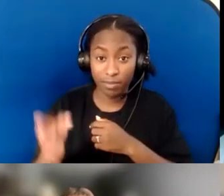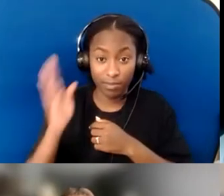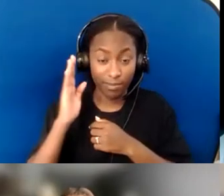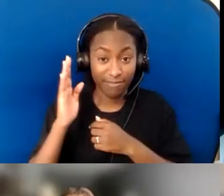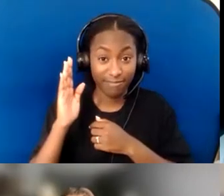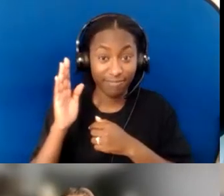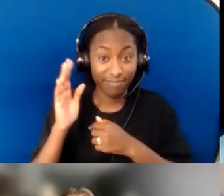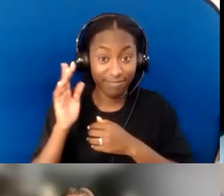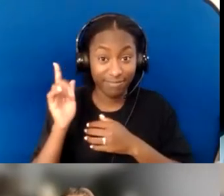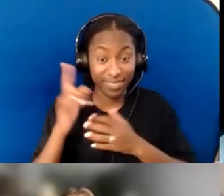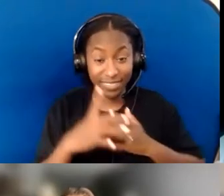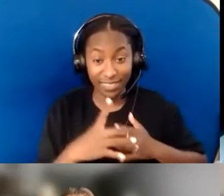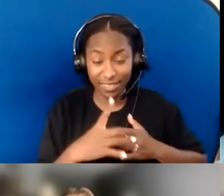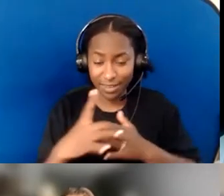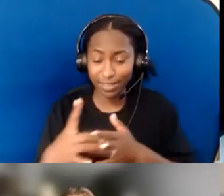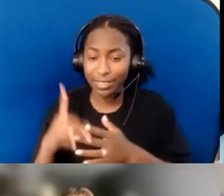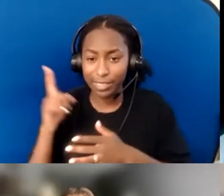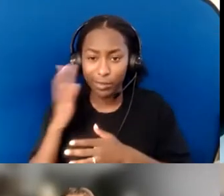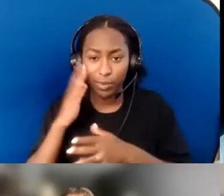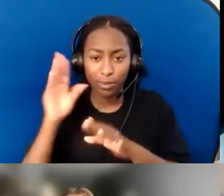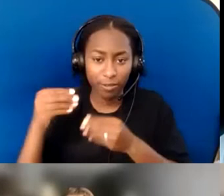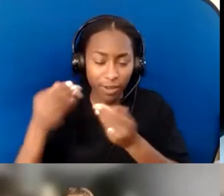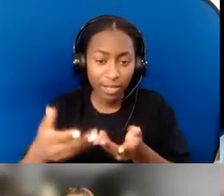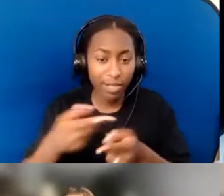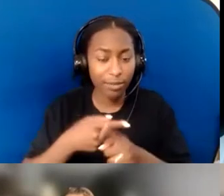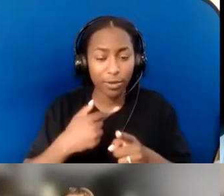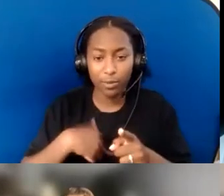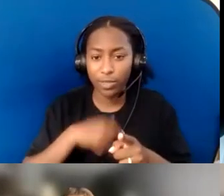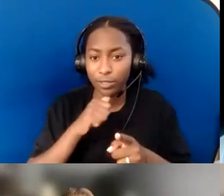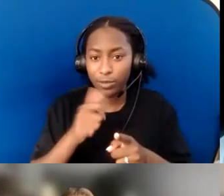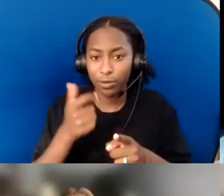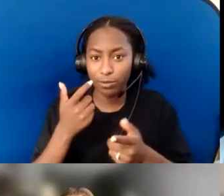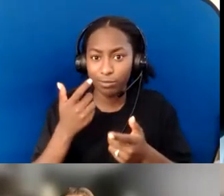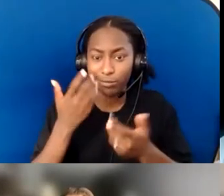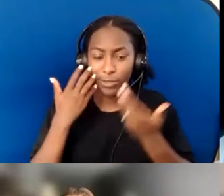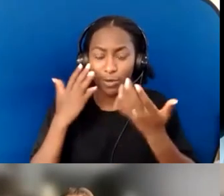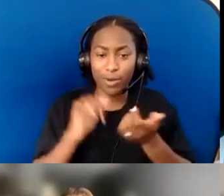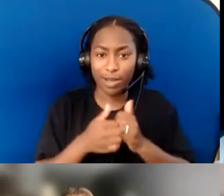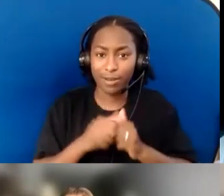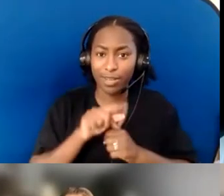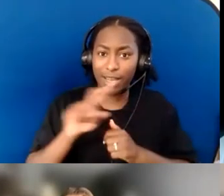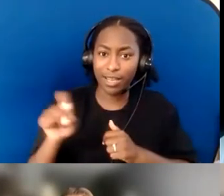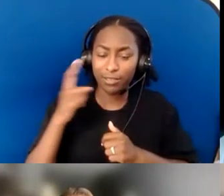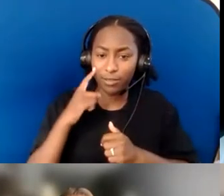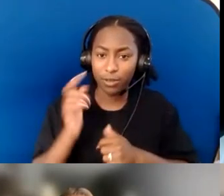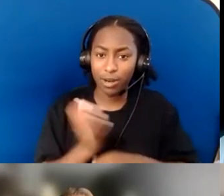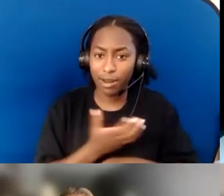but we don't know how to ask for what we're passionate about and believe in, to trust that God has put that passion